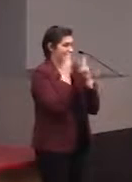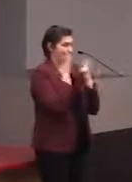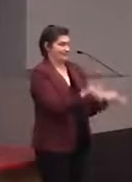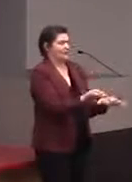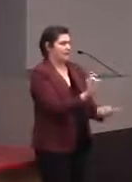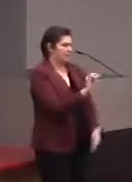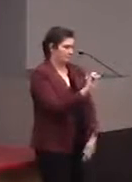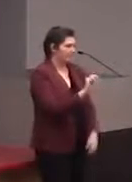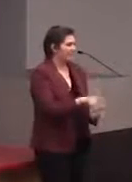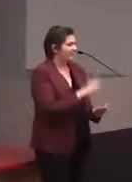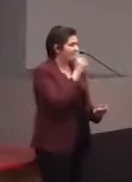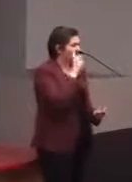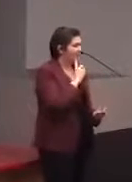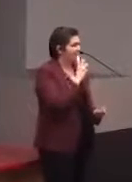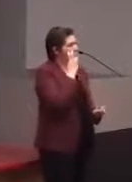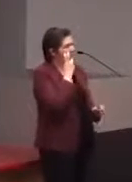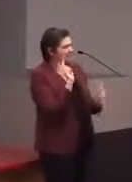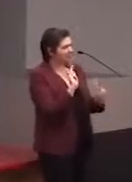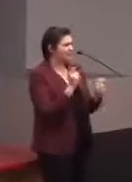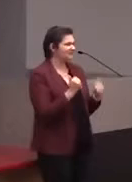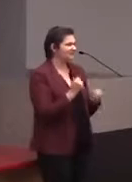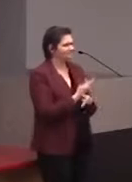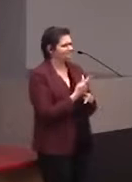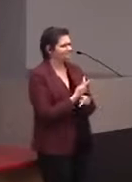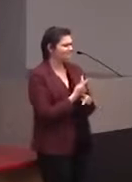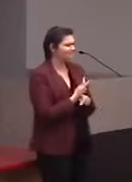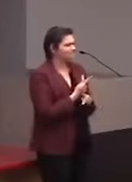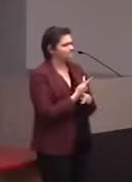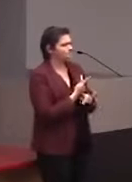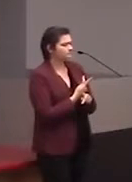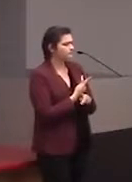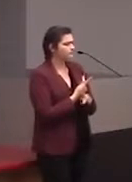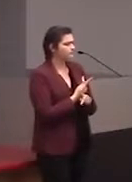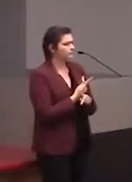But for deaf-blind people we're working on figuring out ways